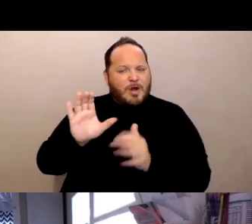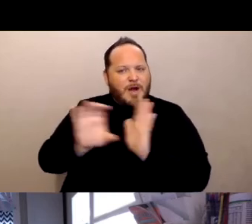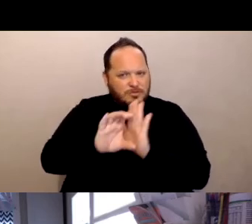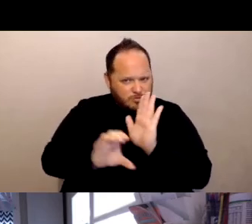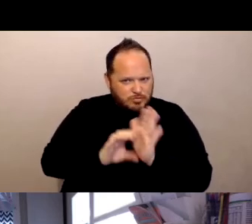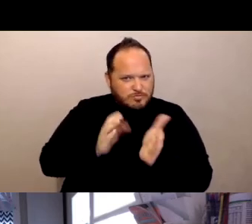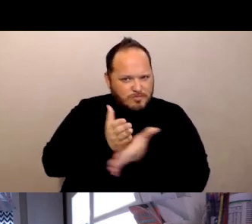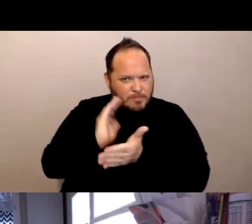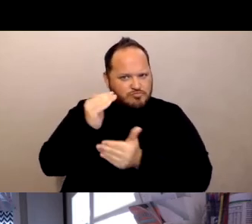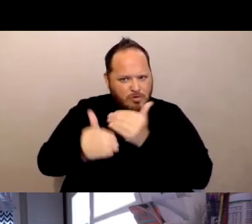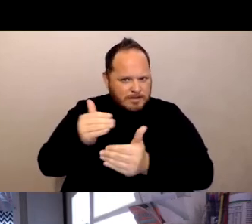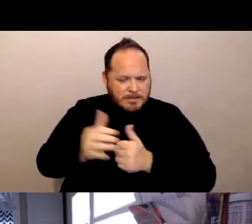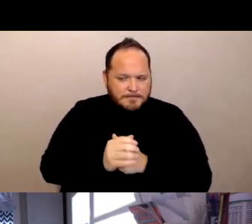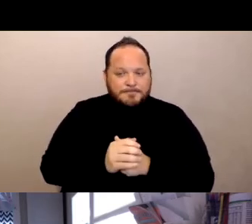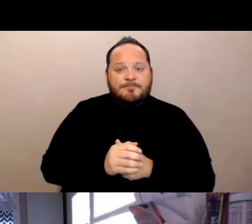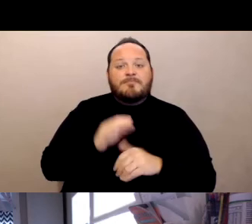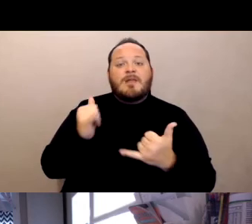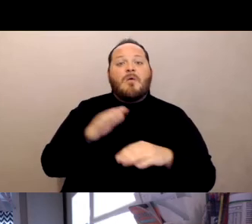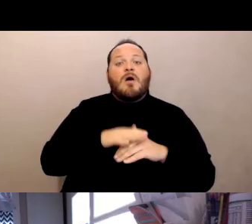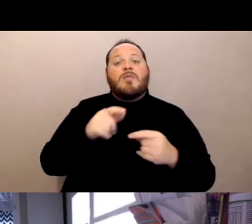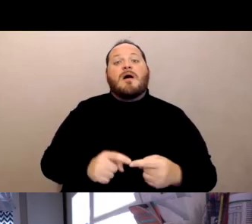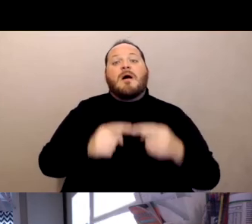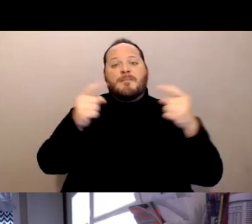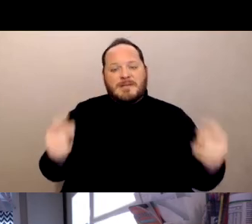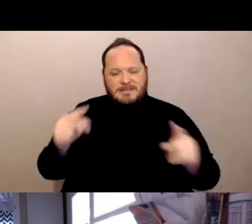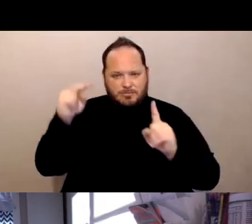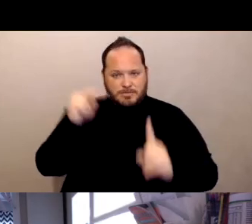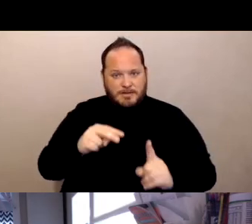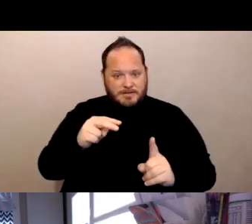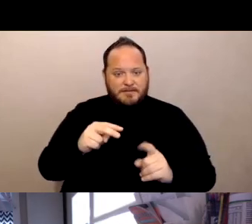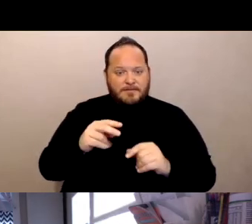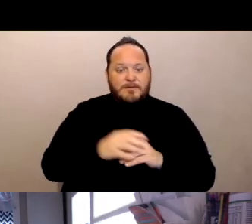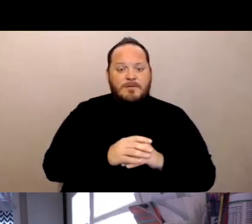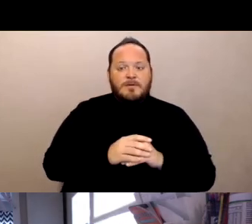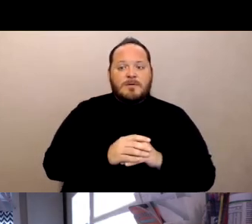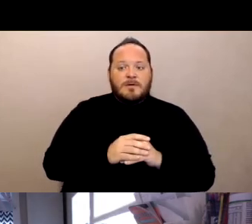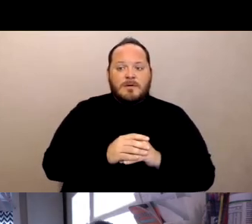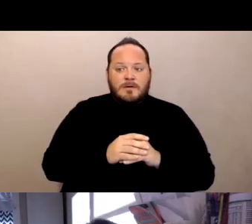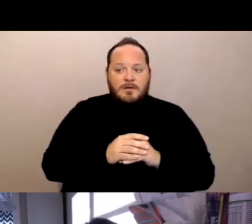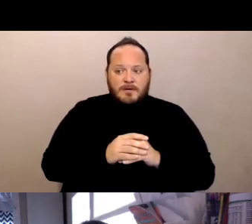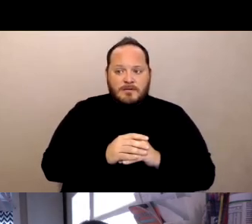which is for residents for whom consent would be an issue like unrepresented residents that nursing home